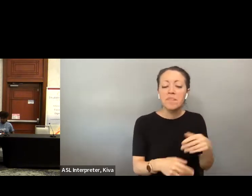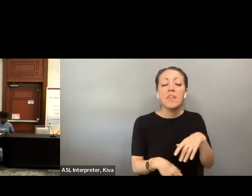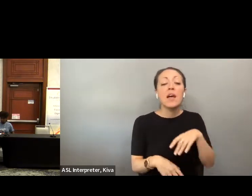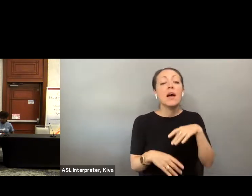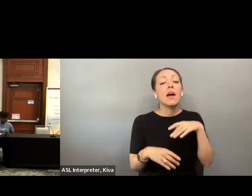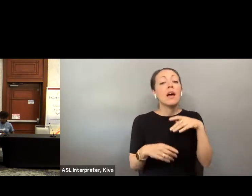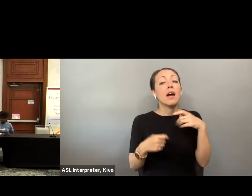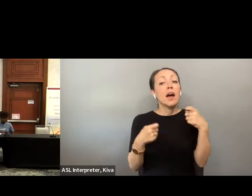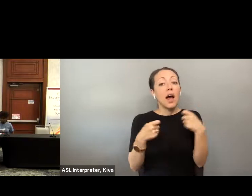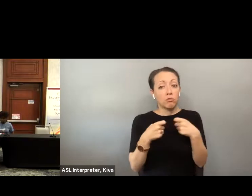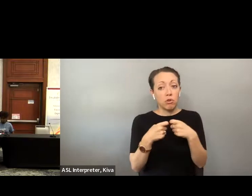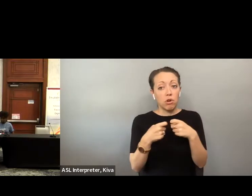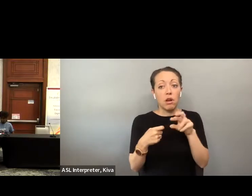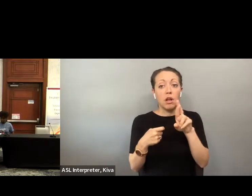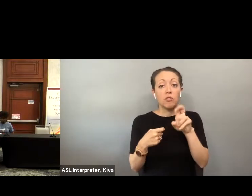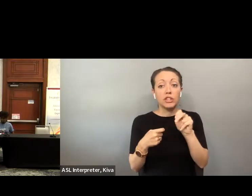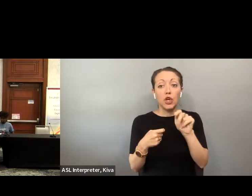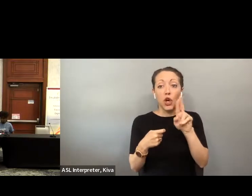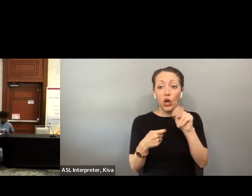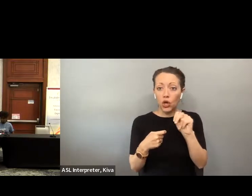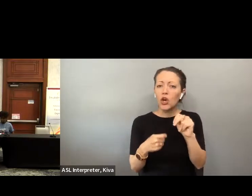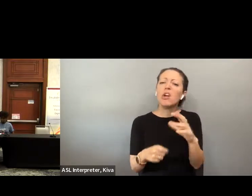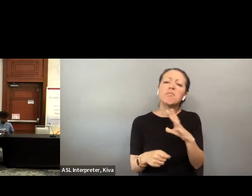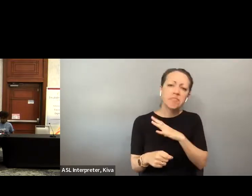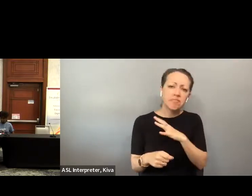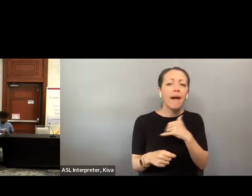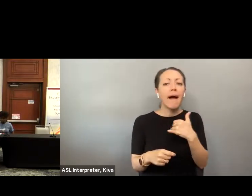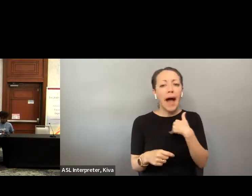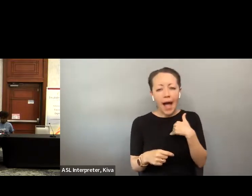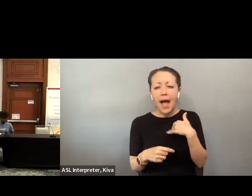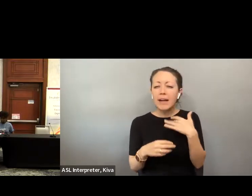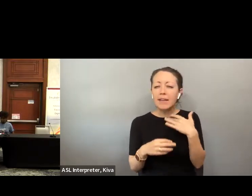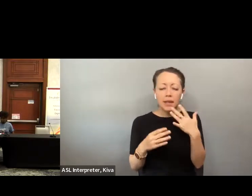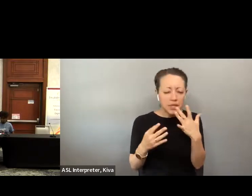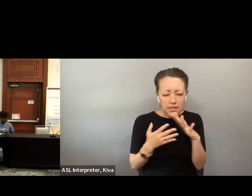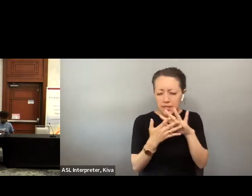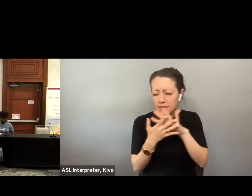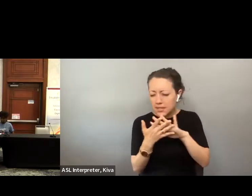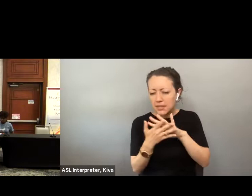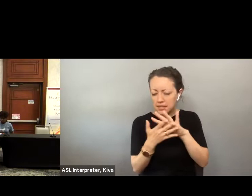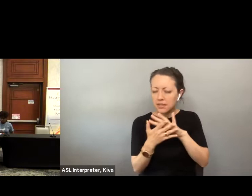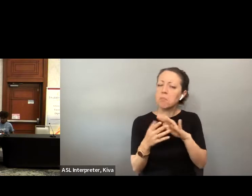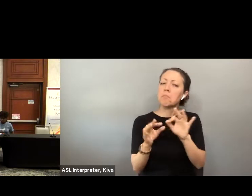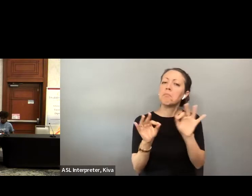point. You know there are questions about electronic return. I realize that. , you know, there are questions about electronic return and I realize that but